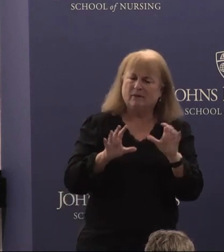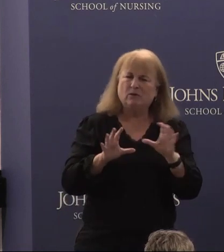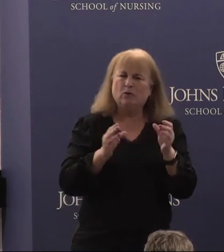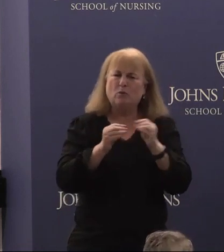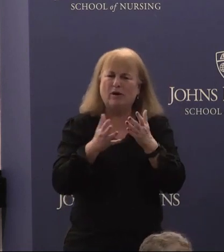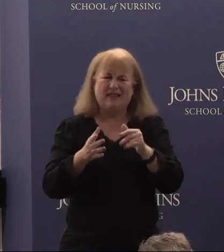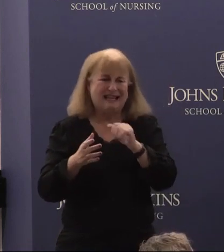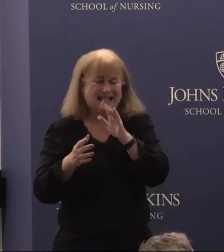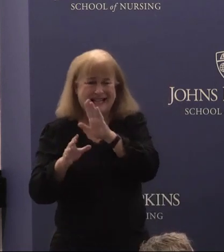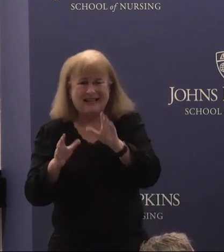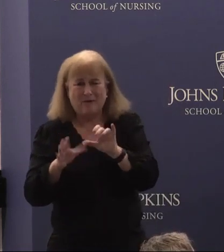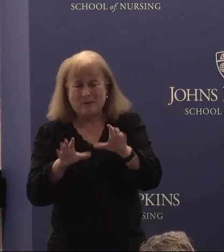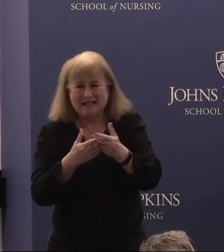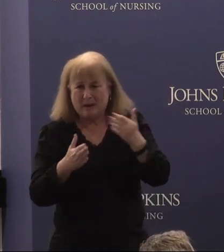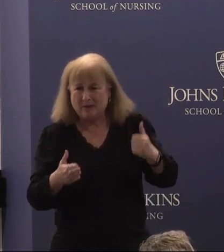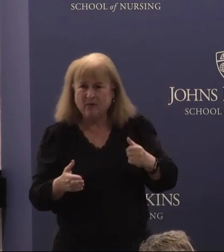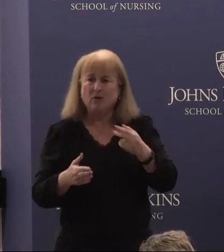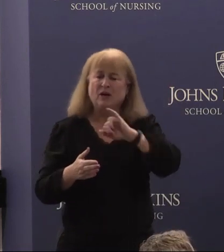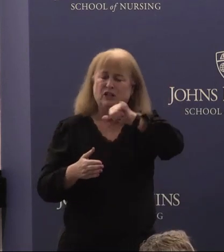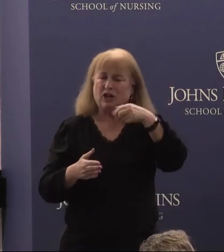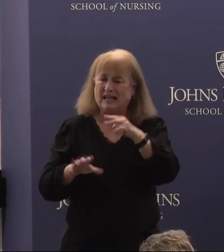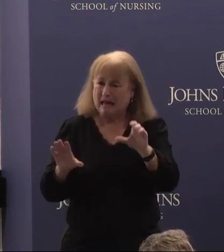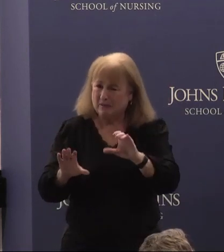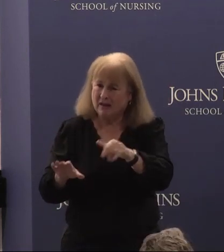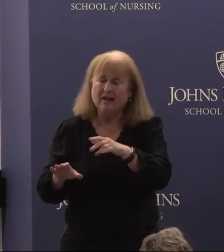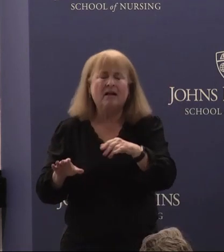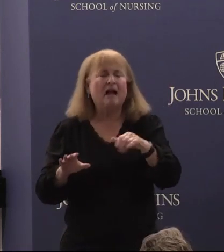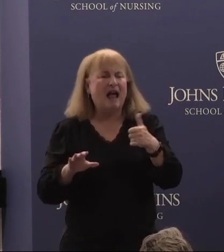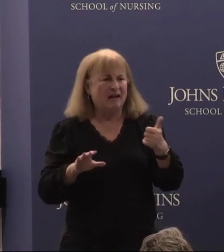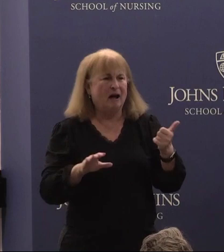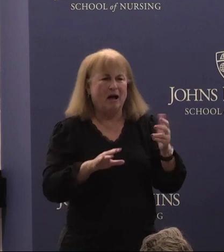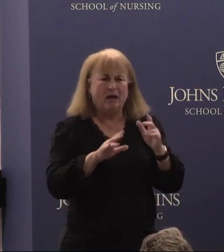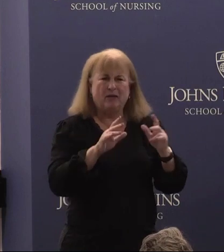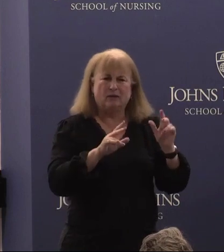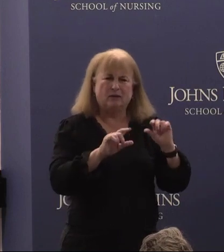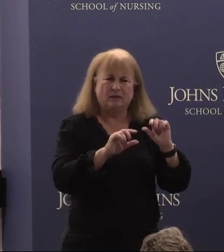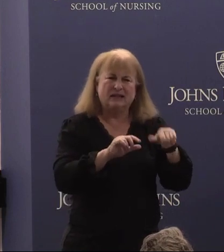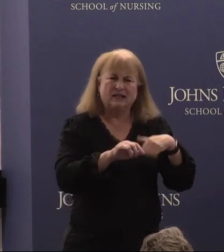and has done at few other institutions in our peer group. In our peer group she has supported